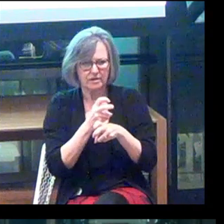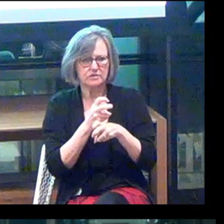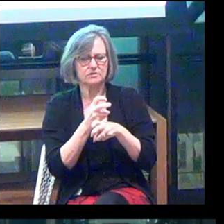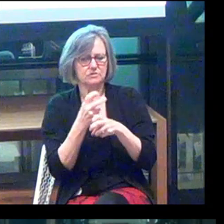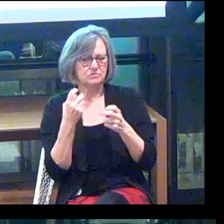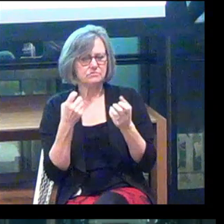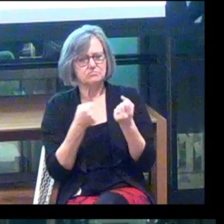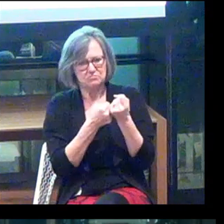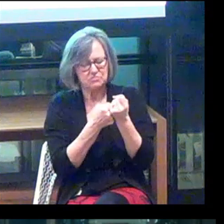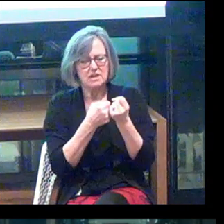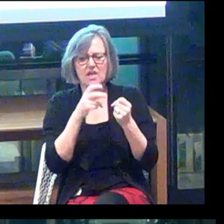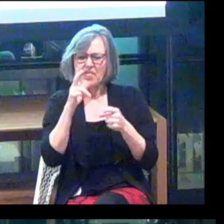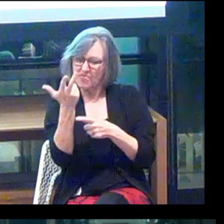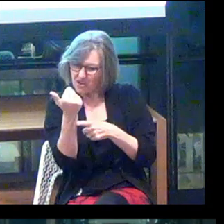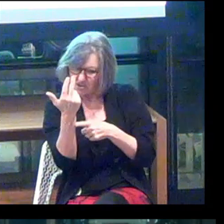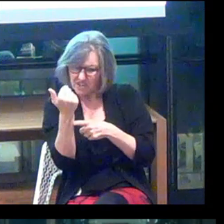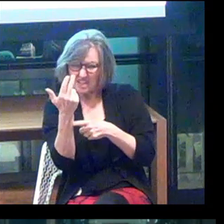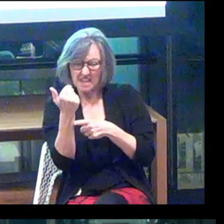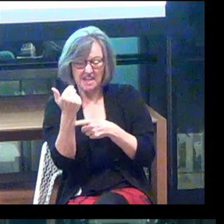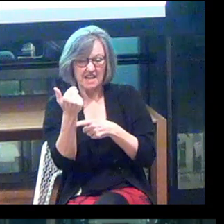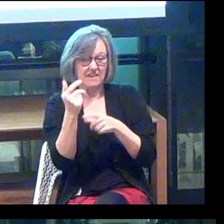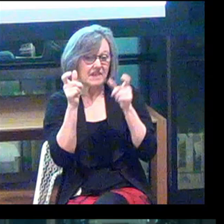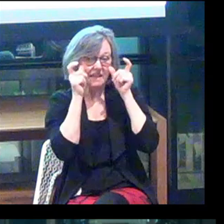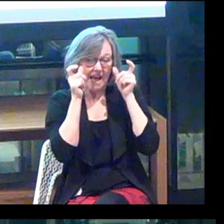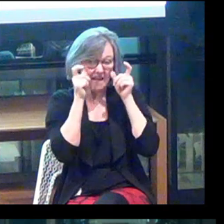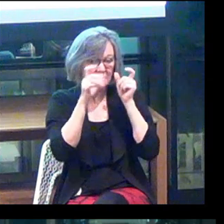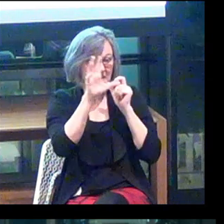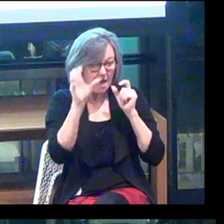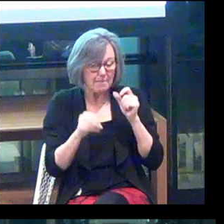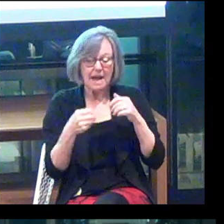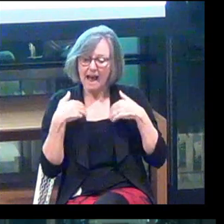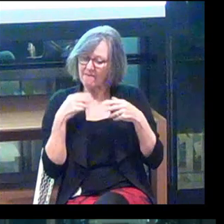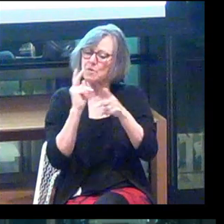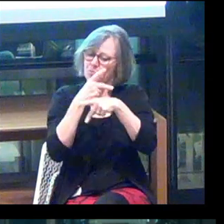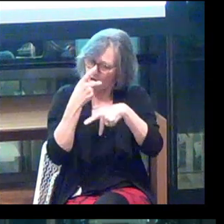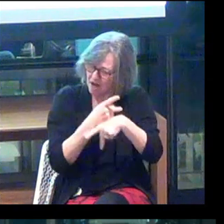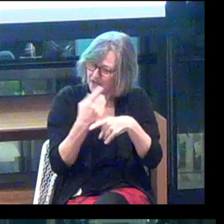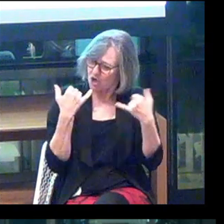So the fact that 13 of the glasses companies have a product that they're currently selling